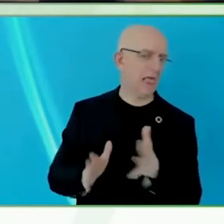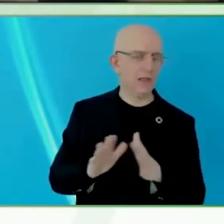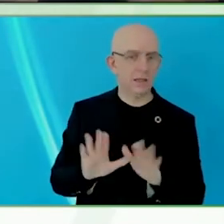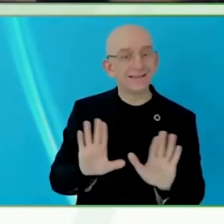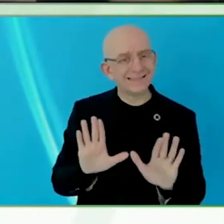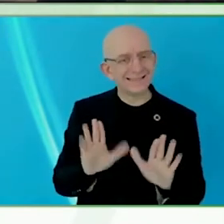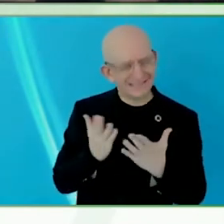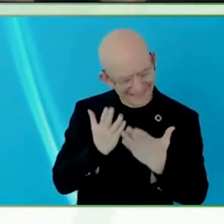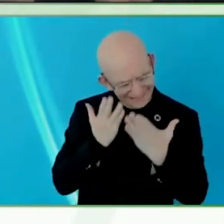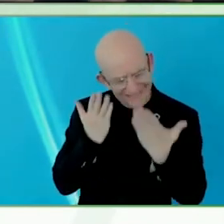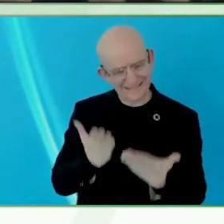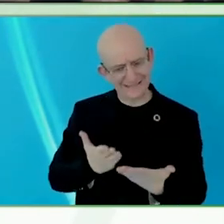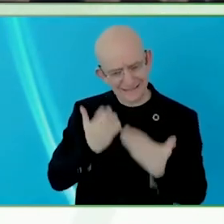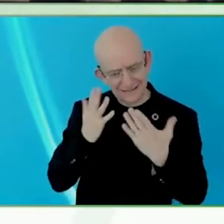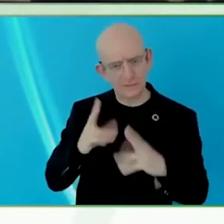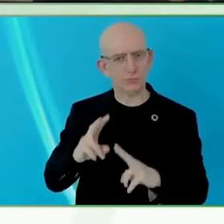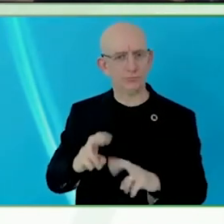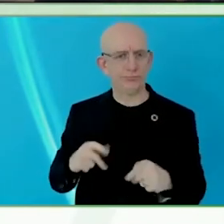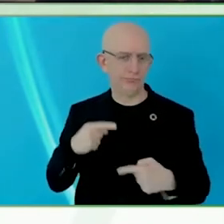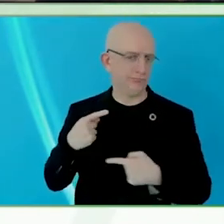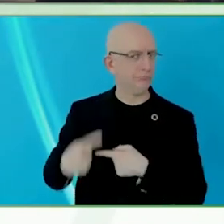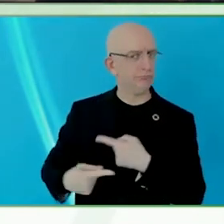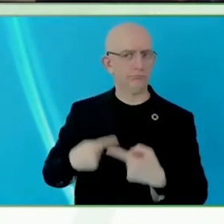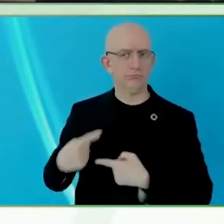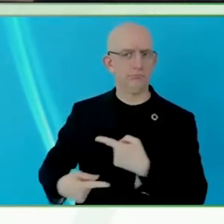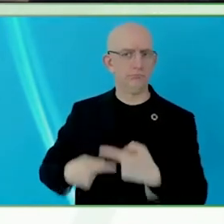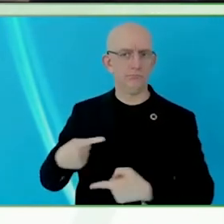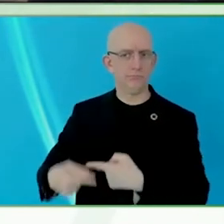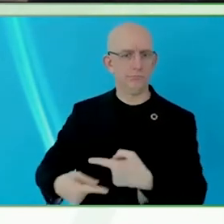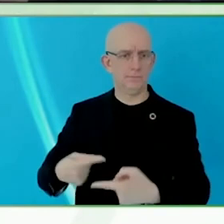Do not change your path.